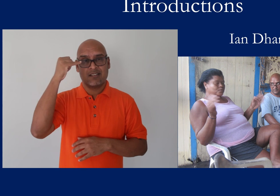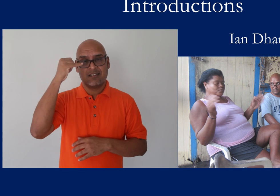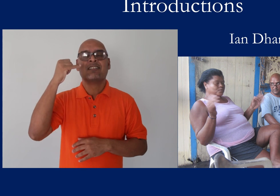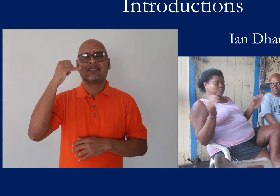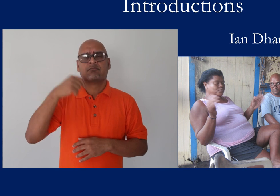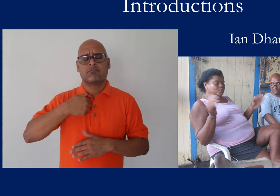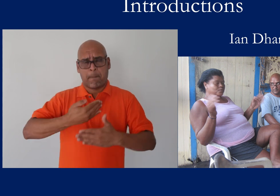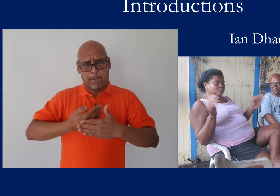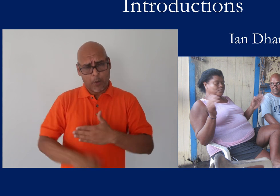This is my sign name.